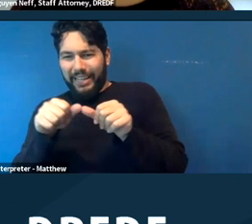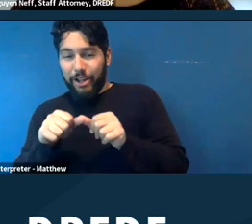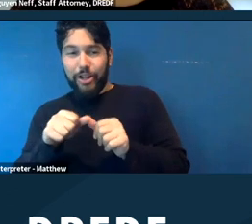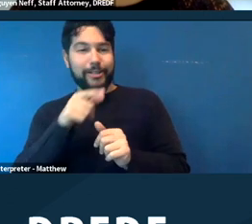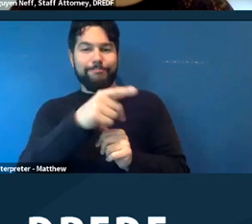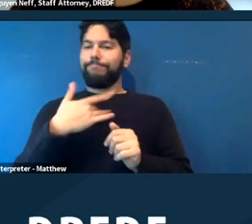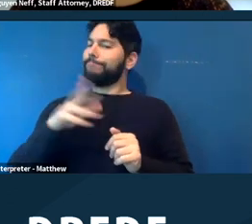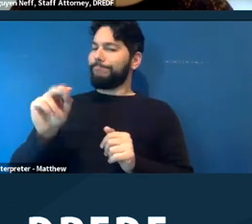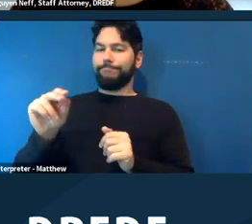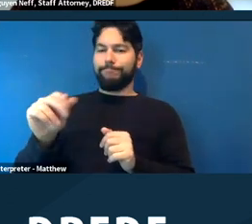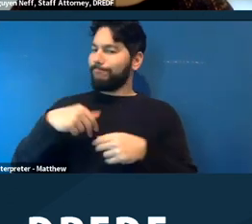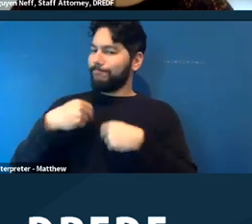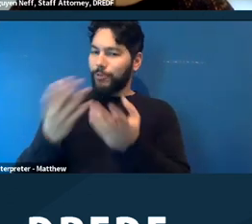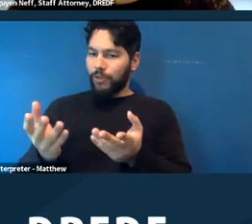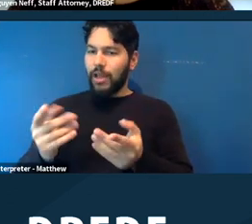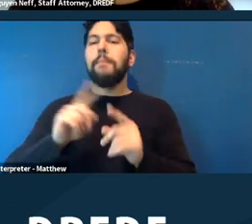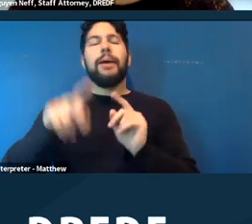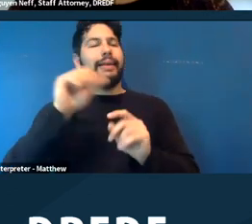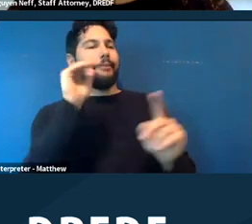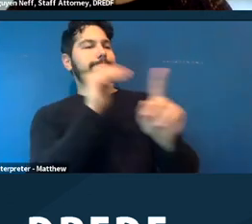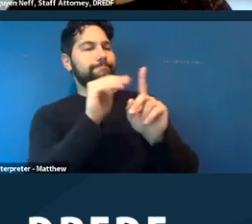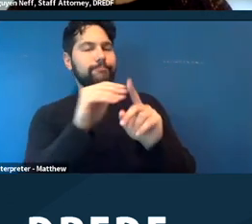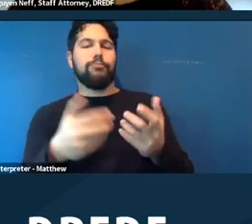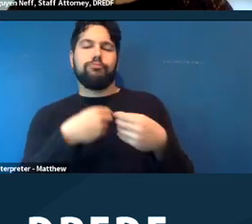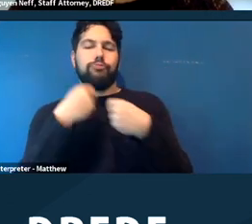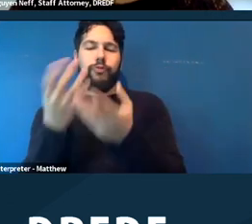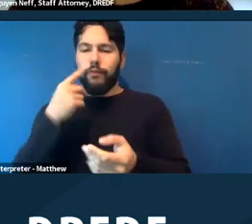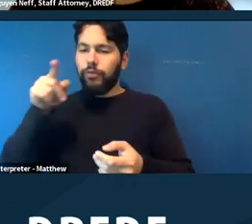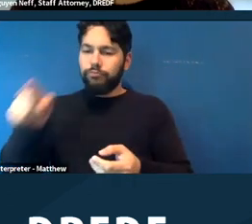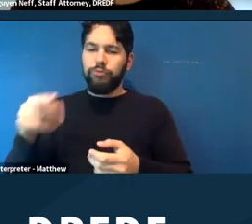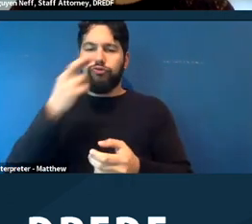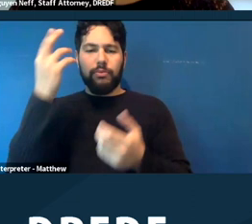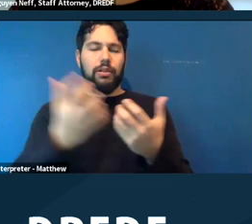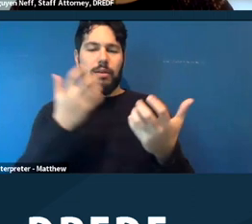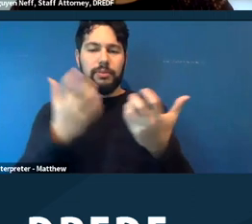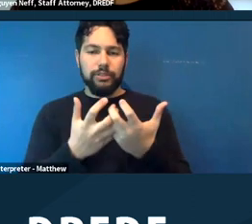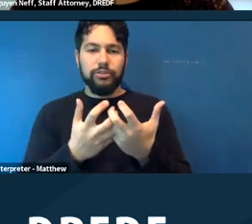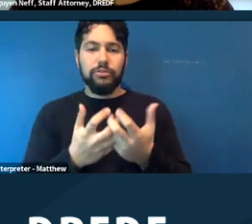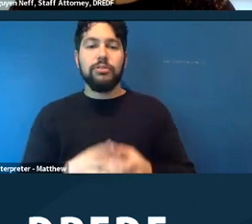That would be another reasonable accommodation. Also, having someone who is providing care to you,